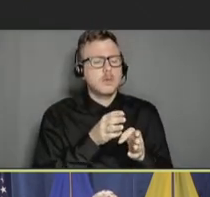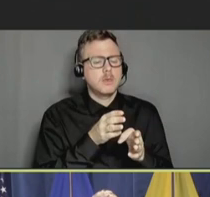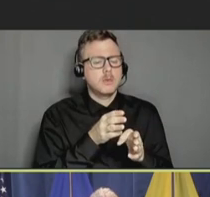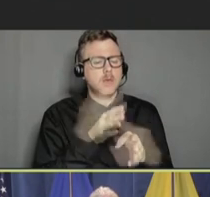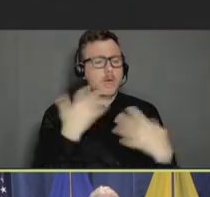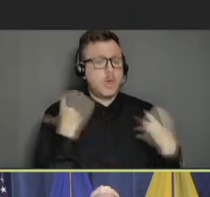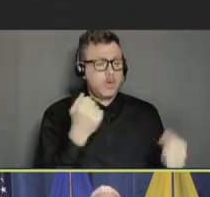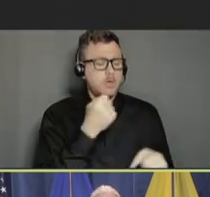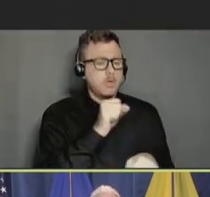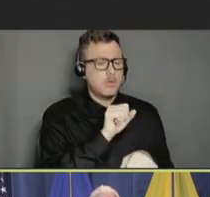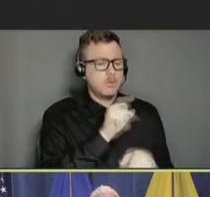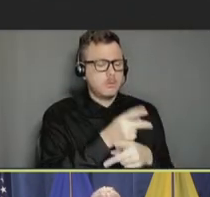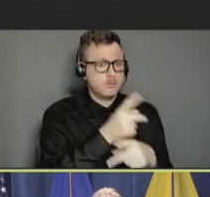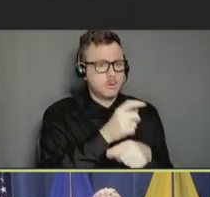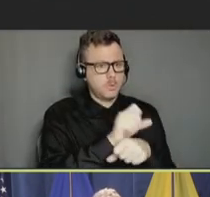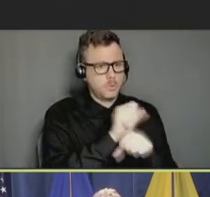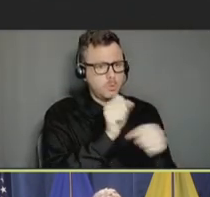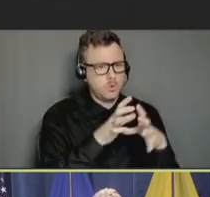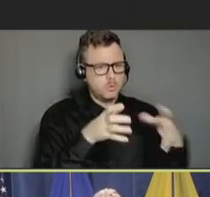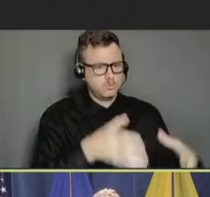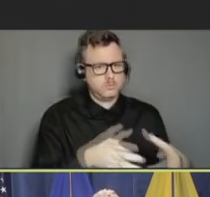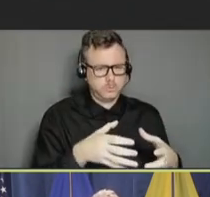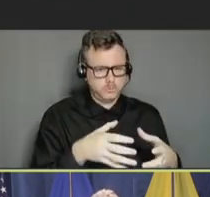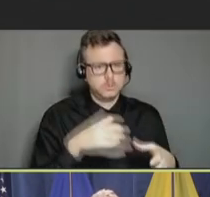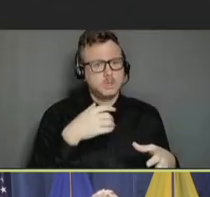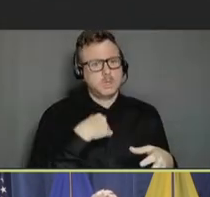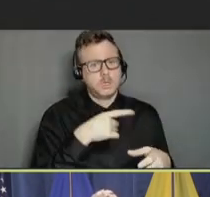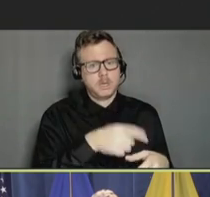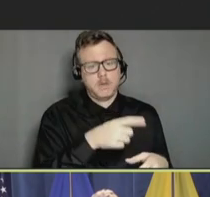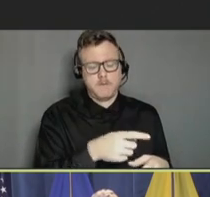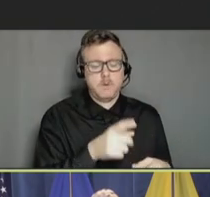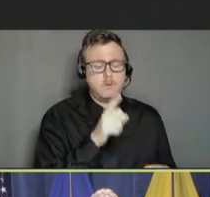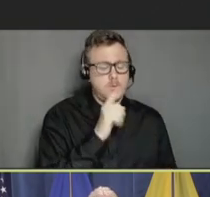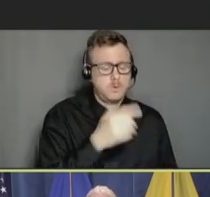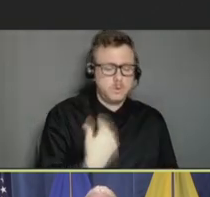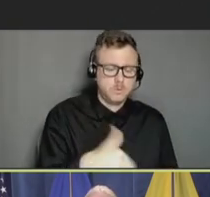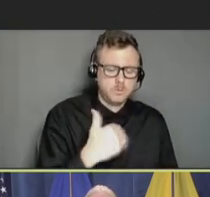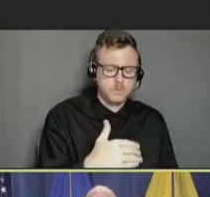Our healthcare workers and public health workers are being taxed in ways that put them at increased